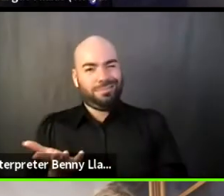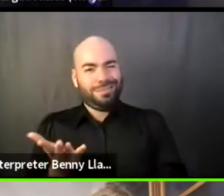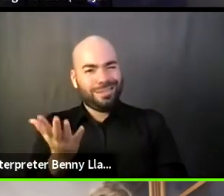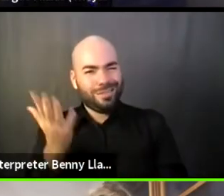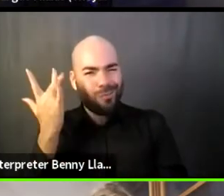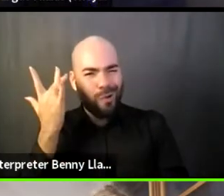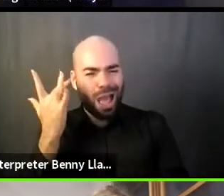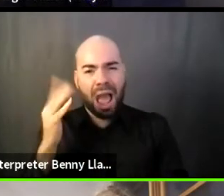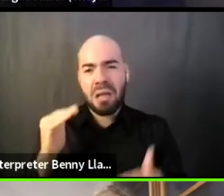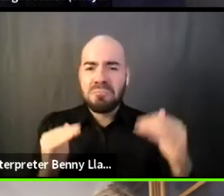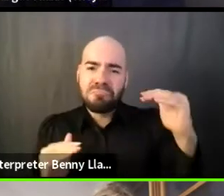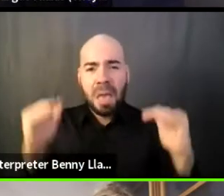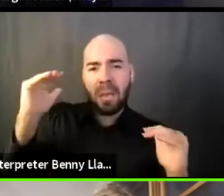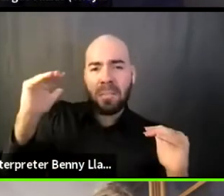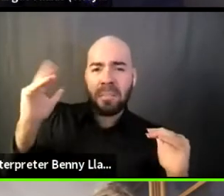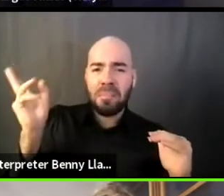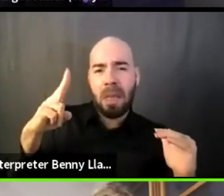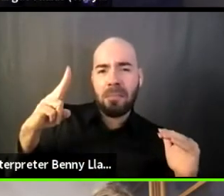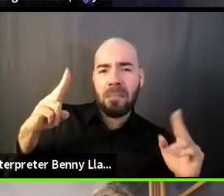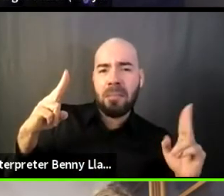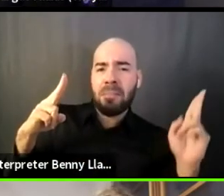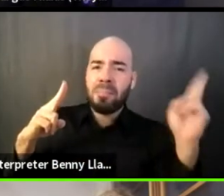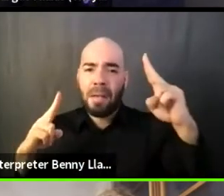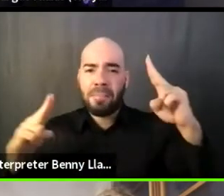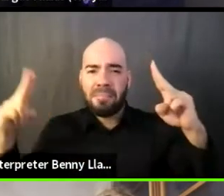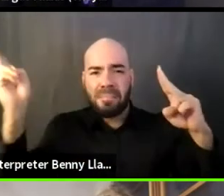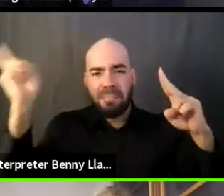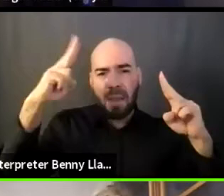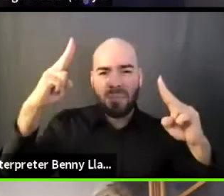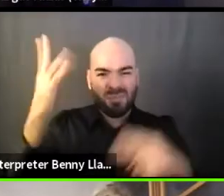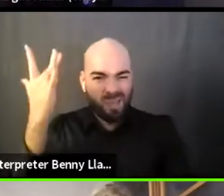and that everyone's work can be elevated